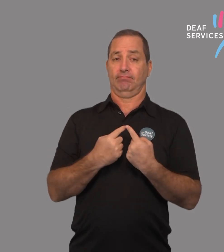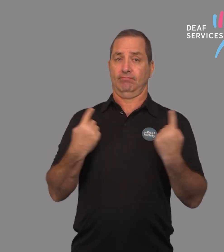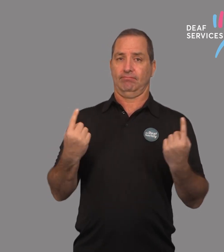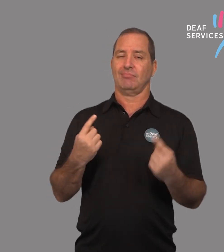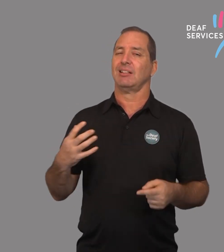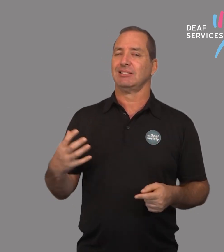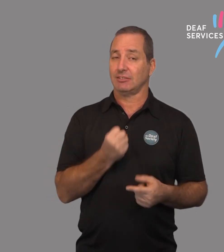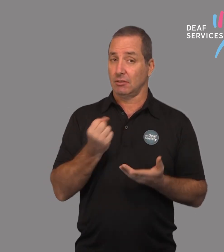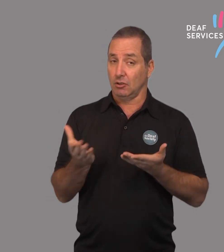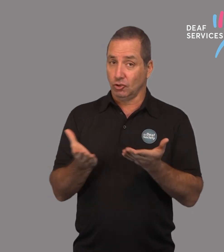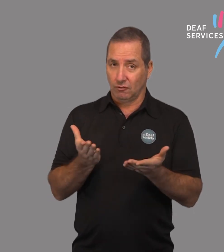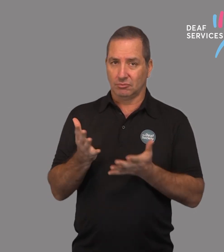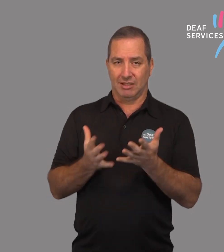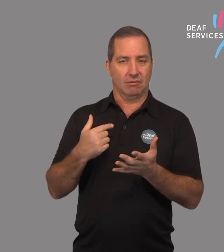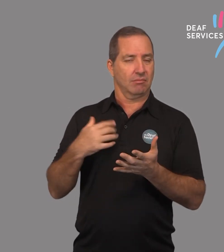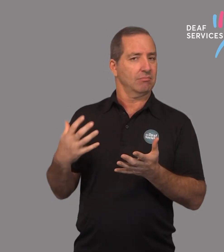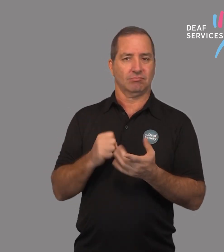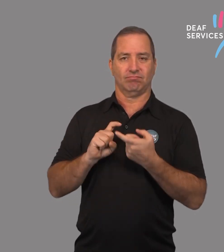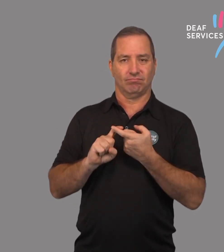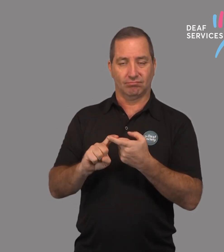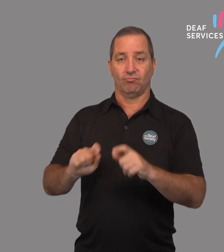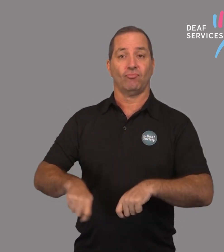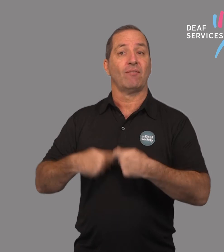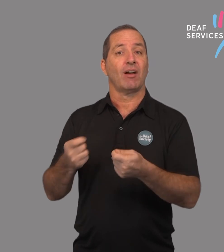where possible and following government advice, as an essential service,